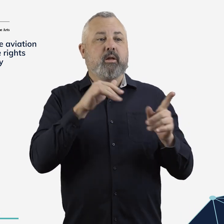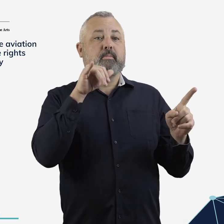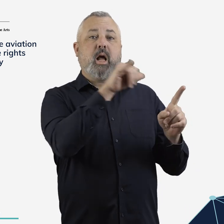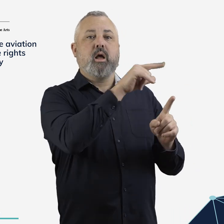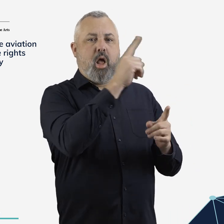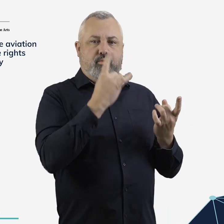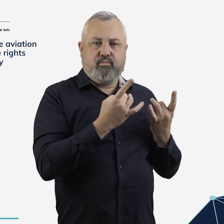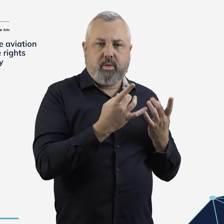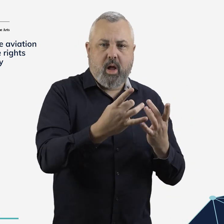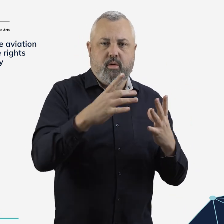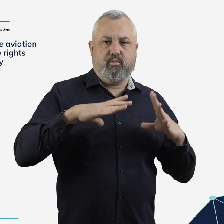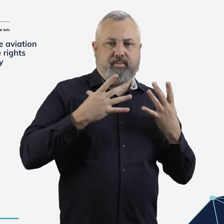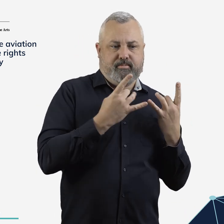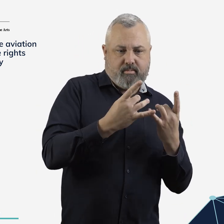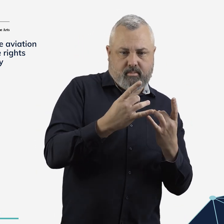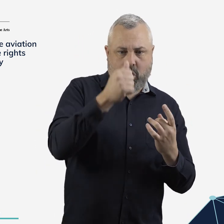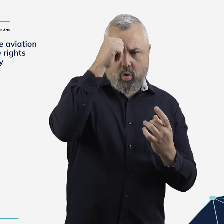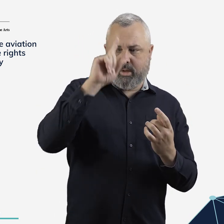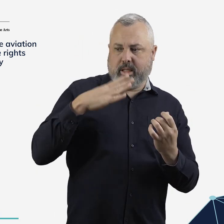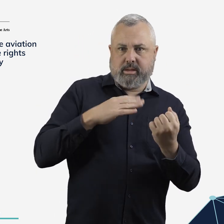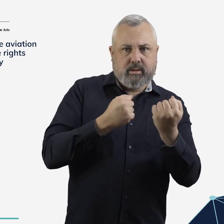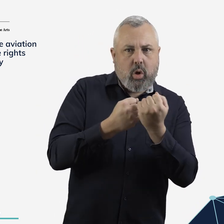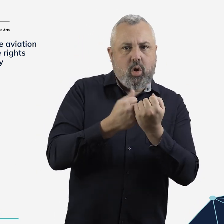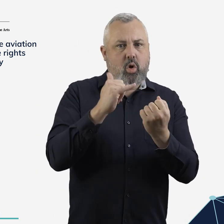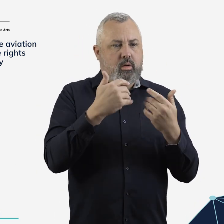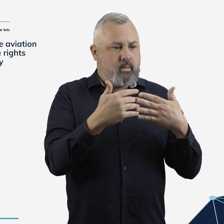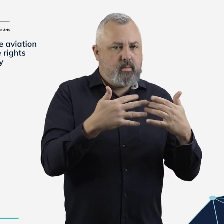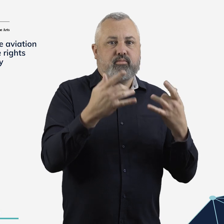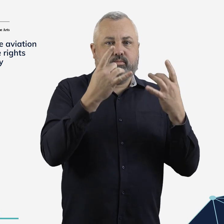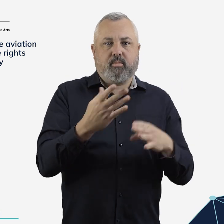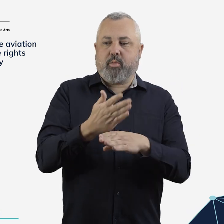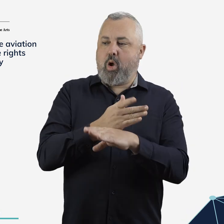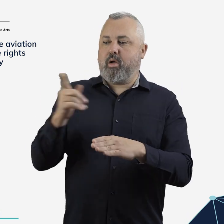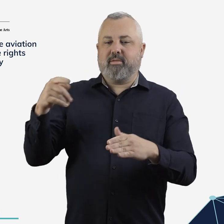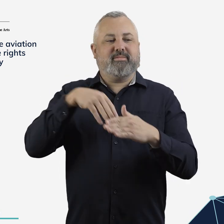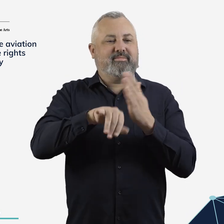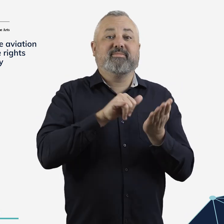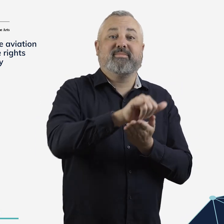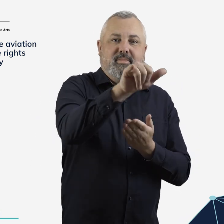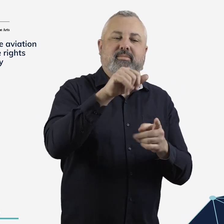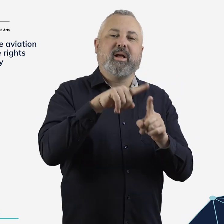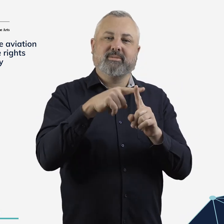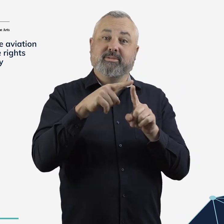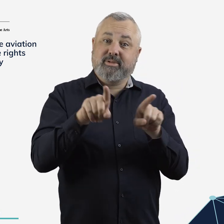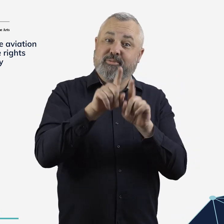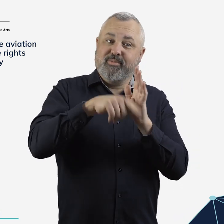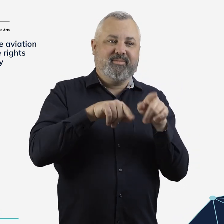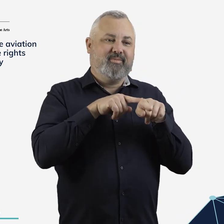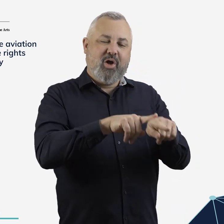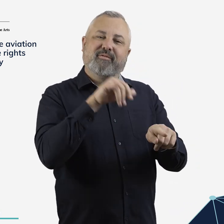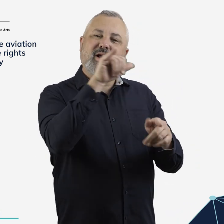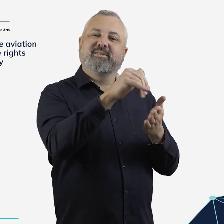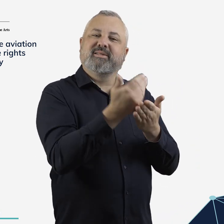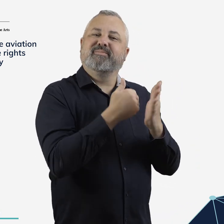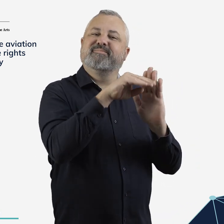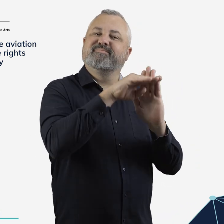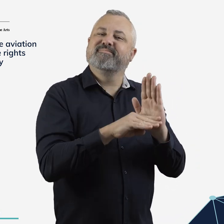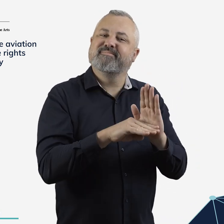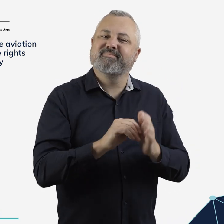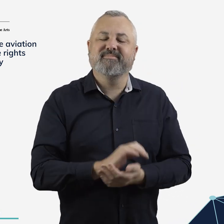airlines can confirm in advance the necessary support that meets air safety requirements.